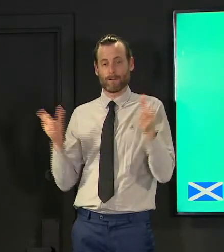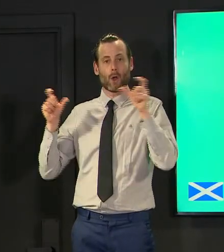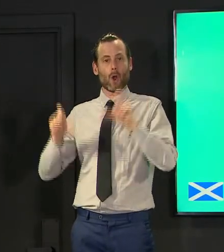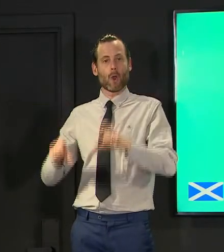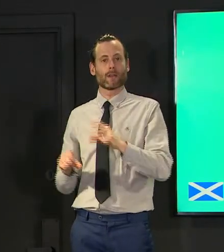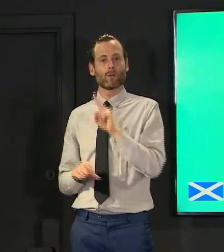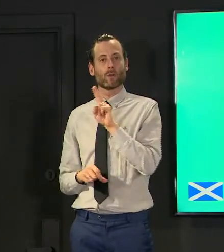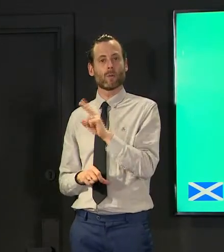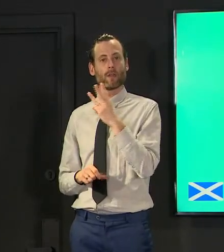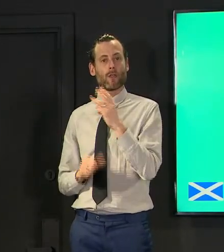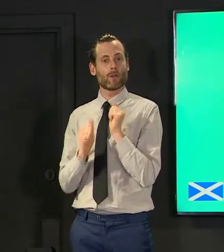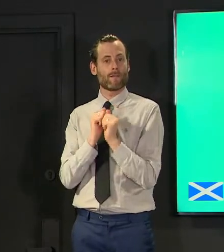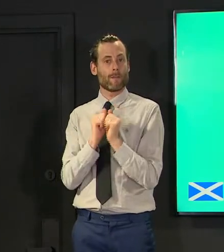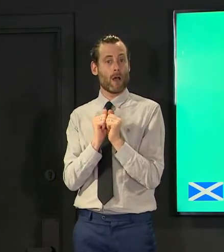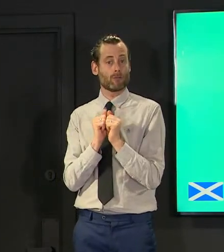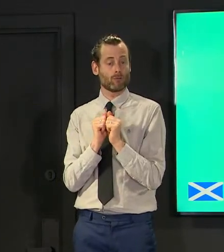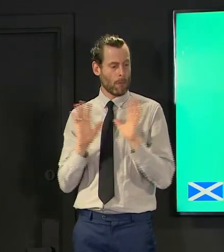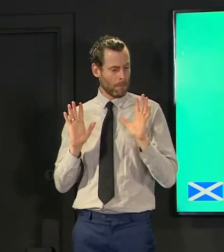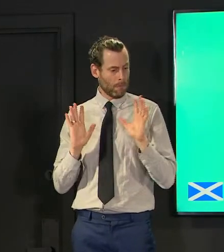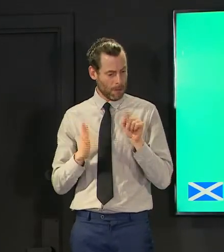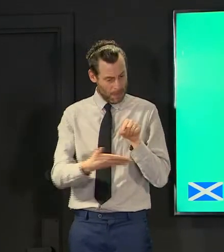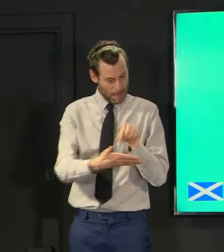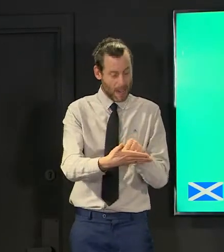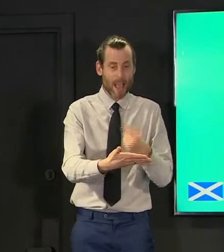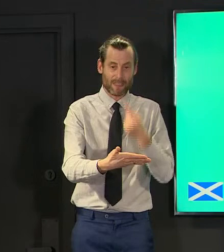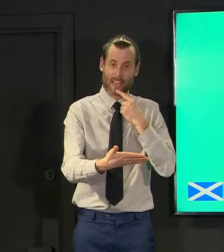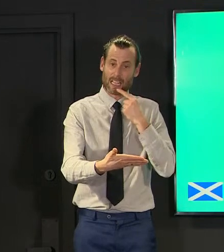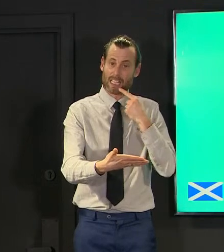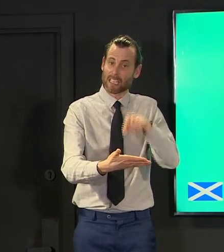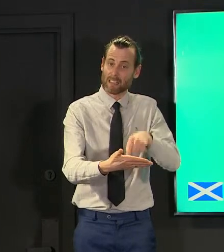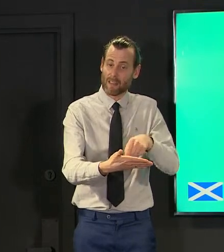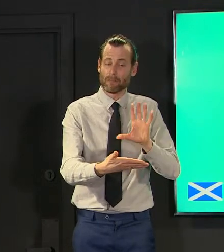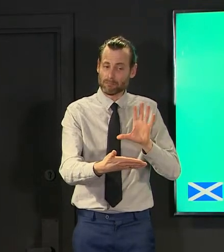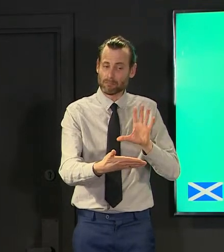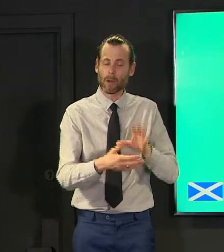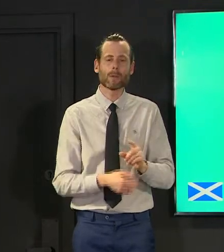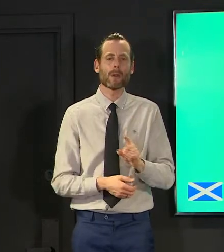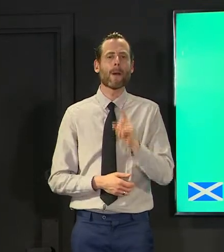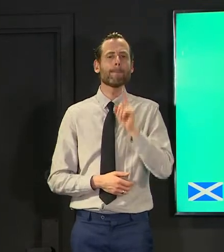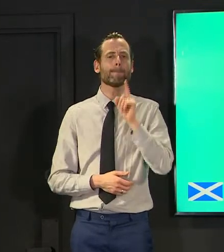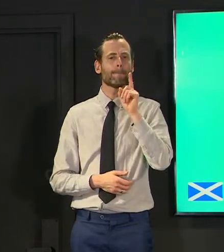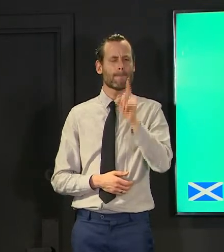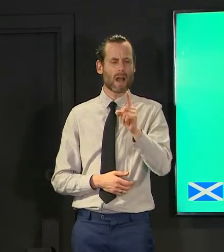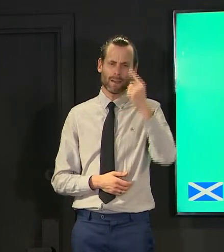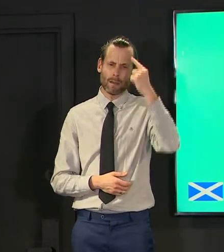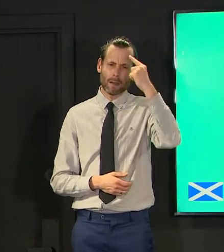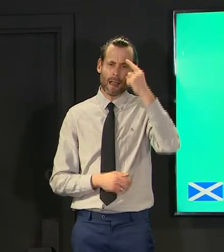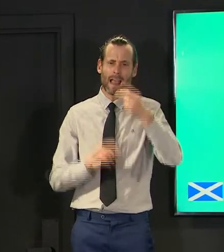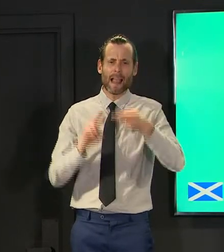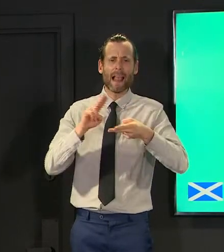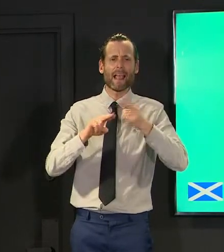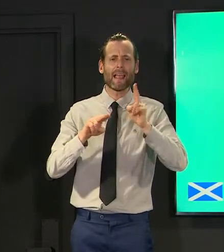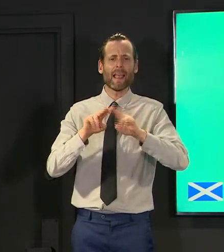not going to argue with that but the point is what would have happened if you hadn't i mean let let's